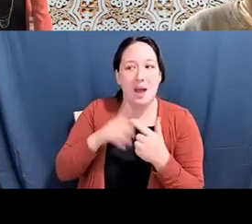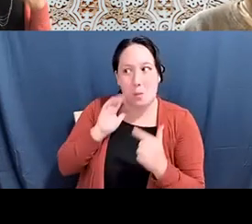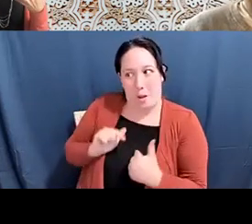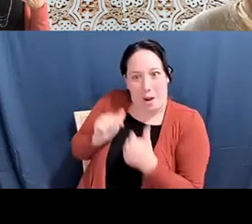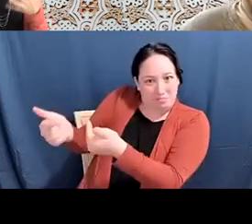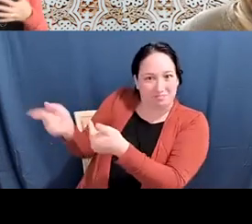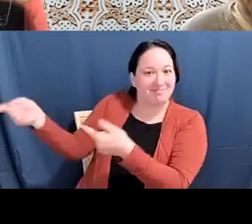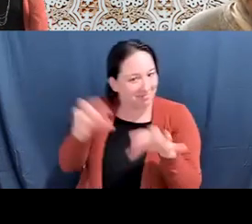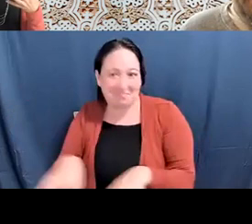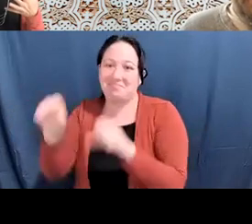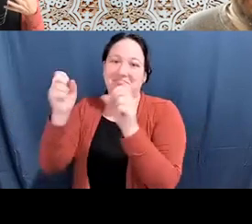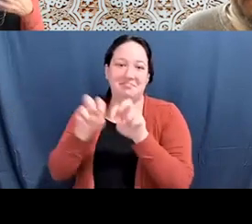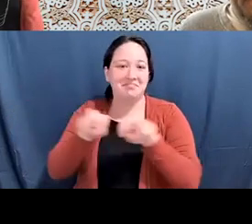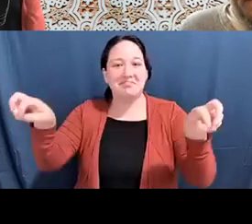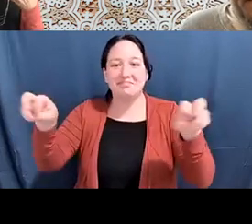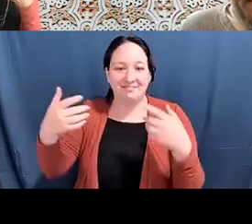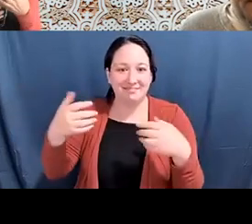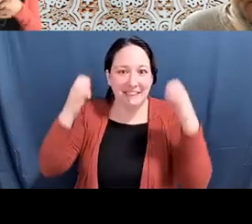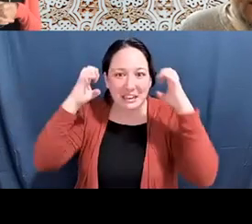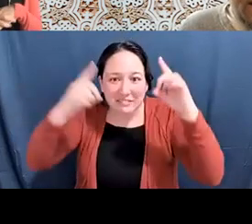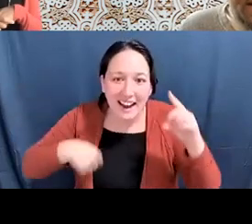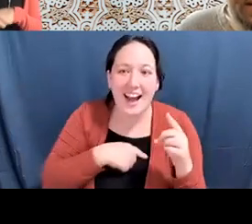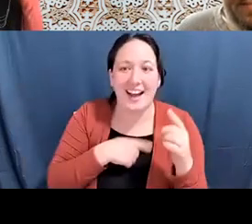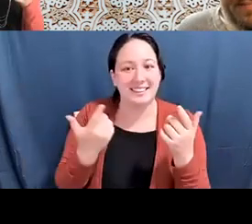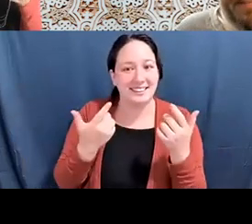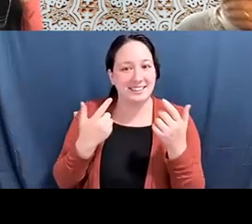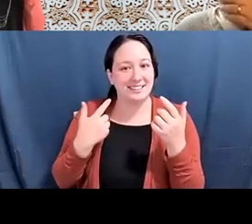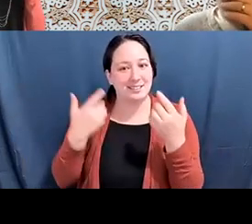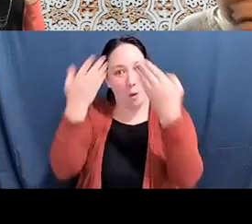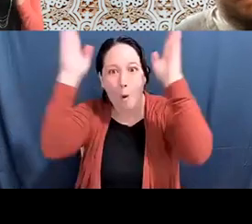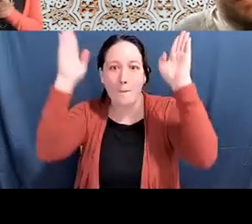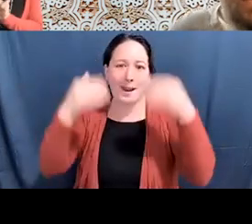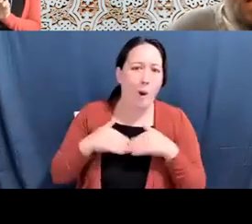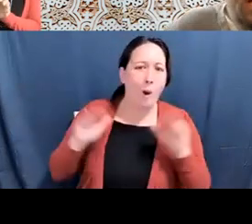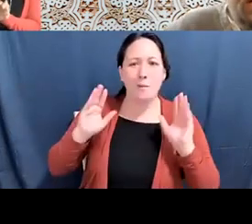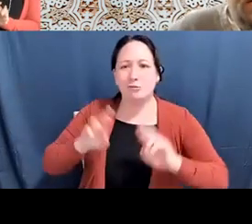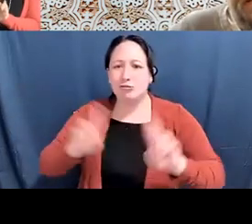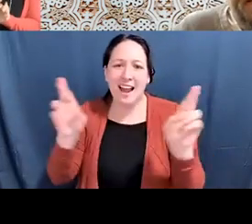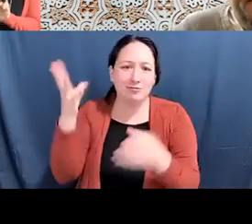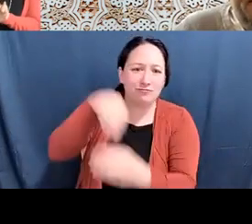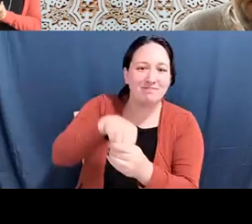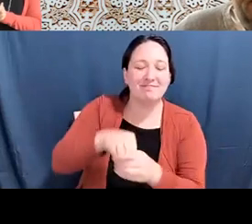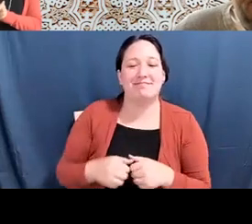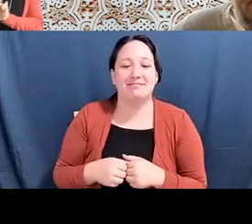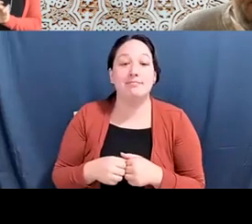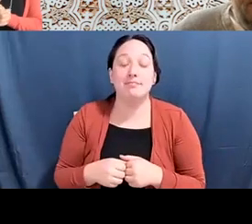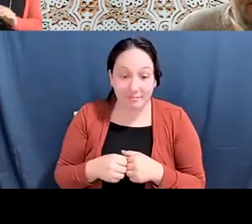Heather McCarty: so that they can educate us and open our hearts and our minds. And so I'm going to start with Dr. Diane Fujino,